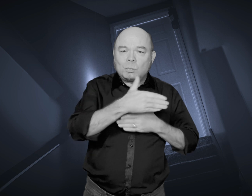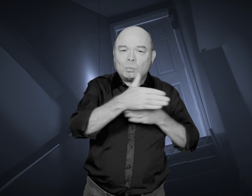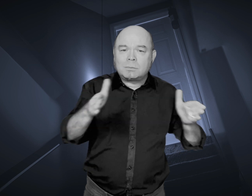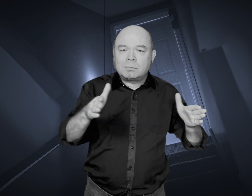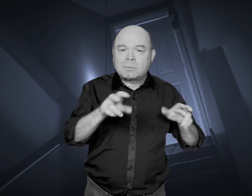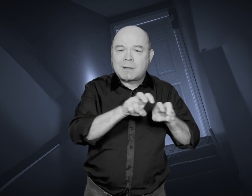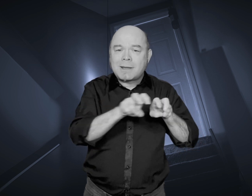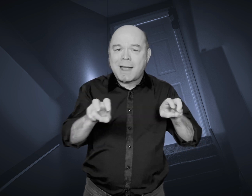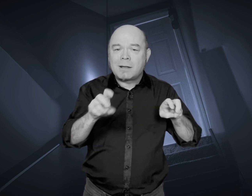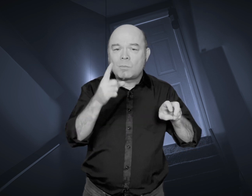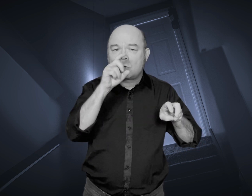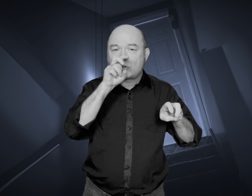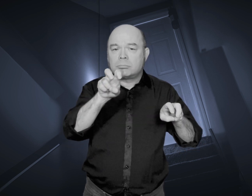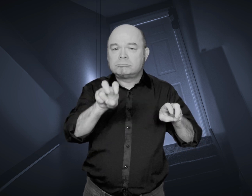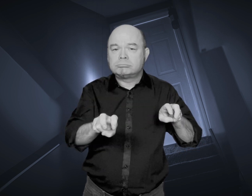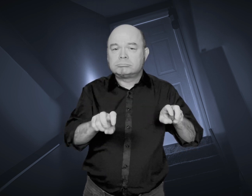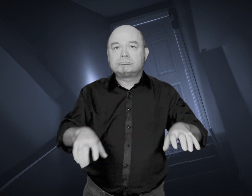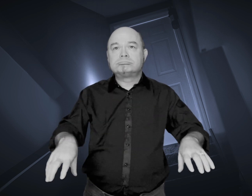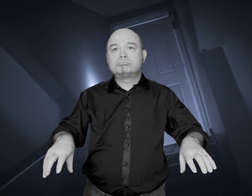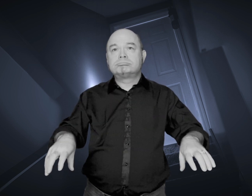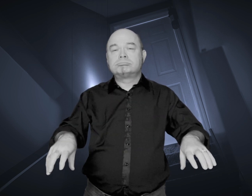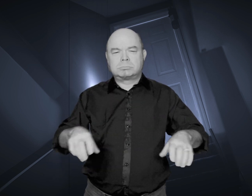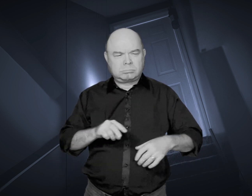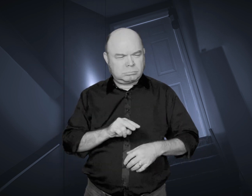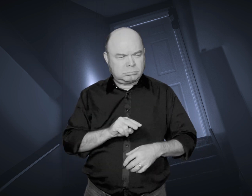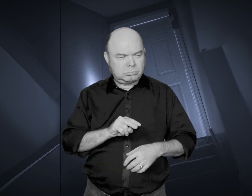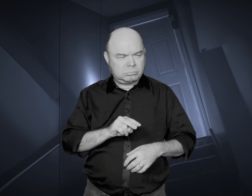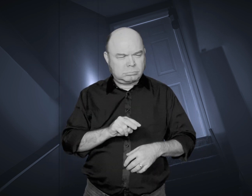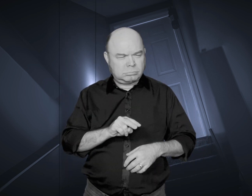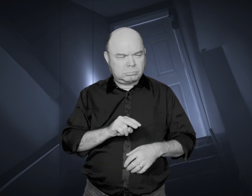Sitting on the couch in the living room was a doll.